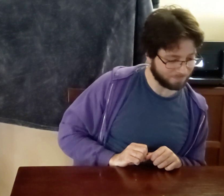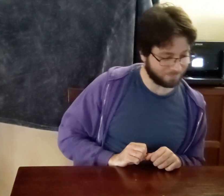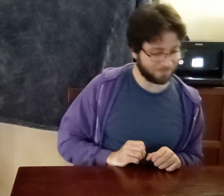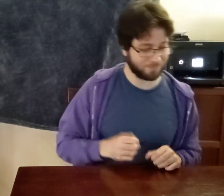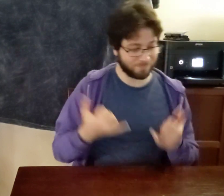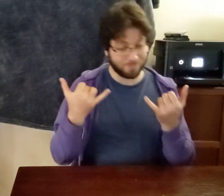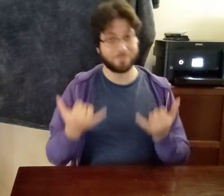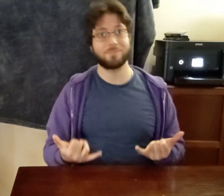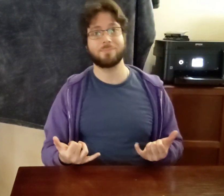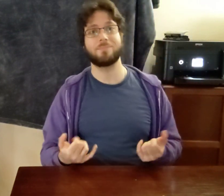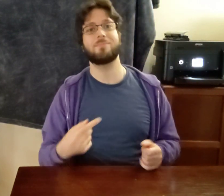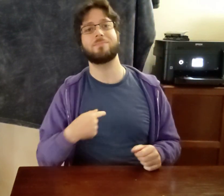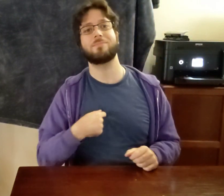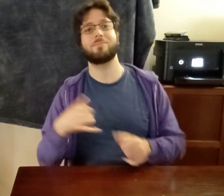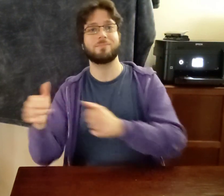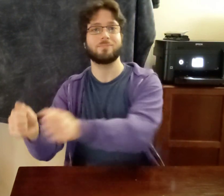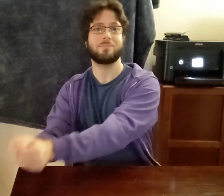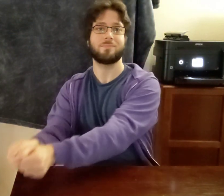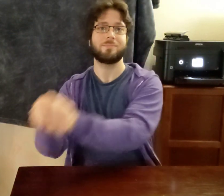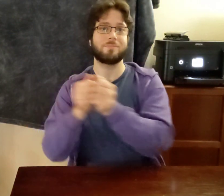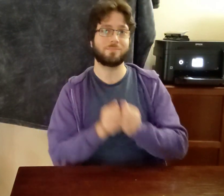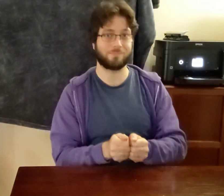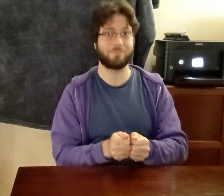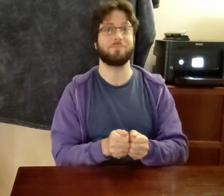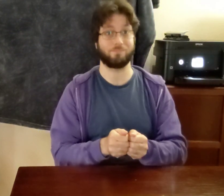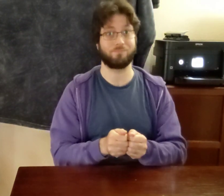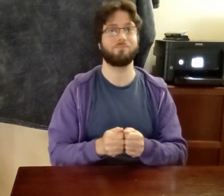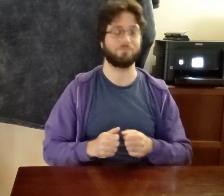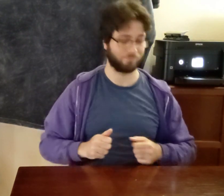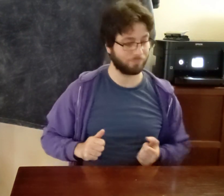NOW I him-ACCOMPANY-here